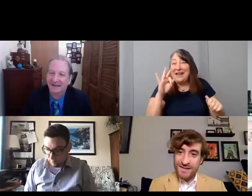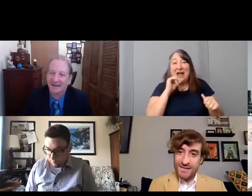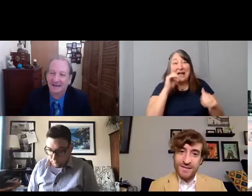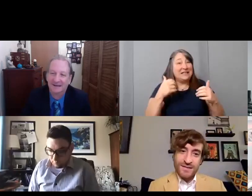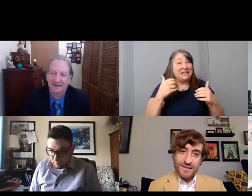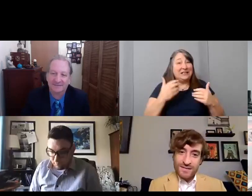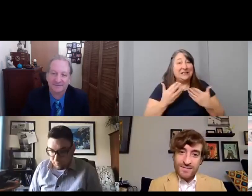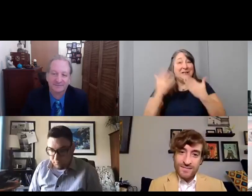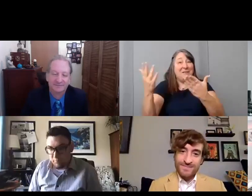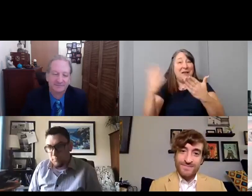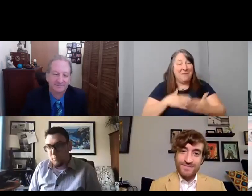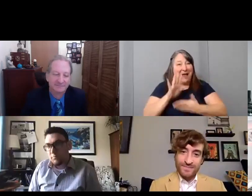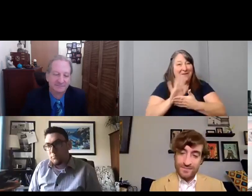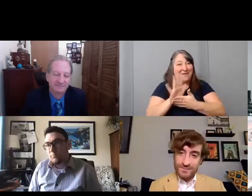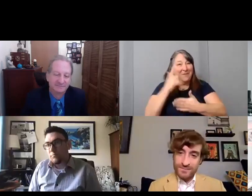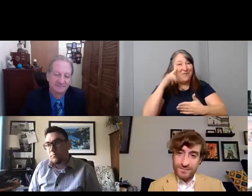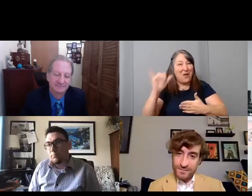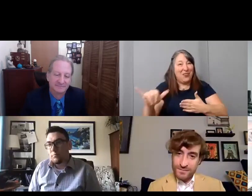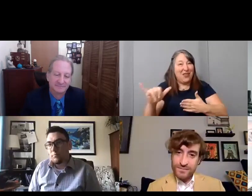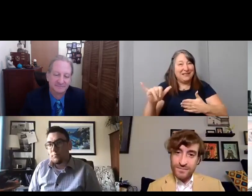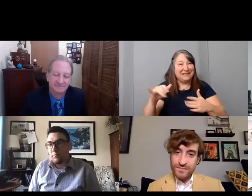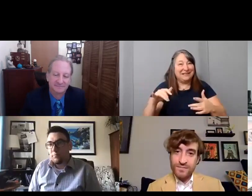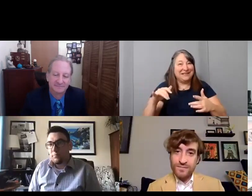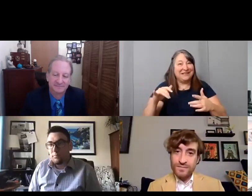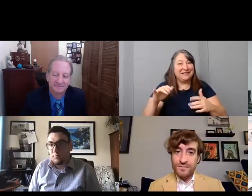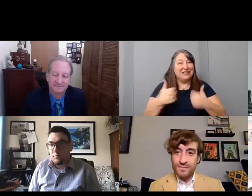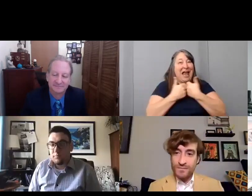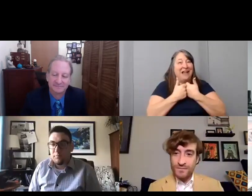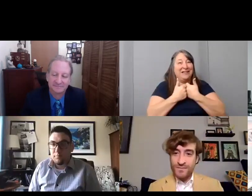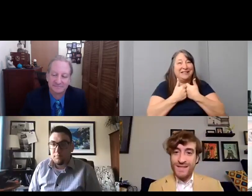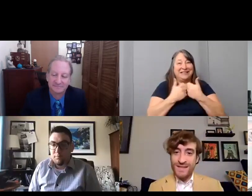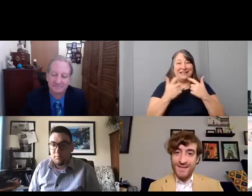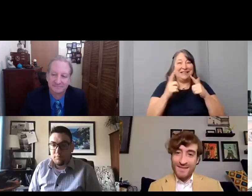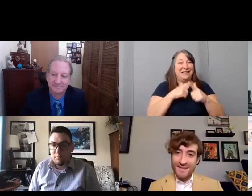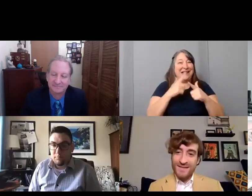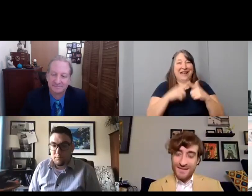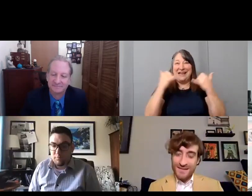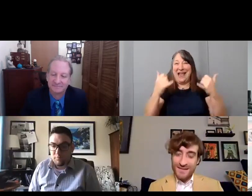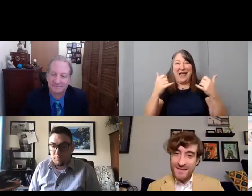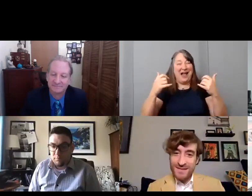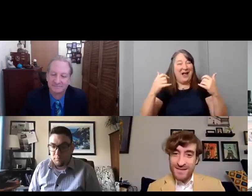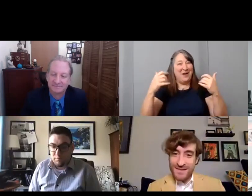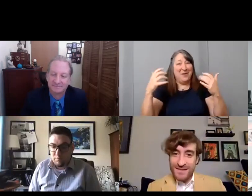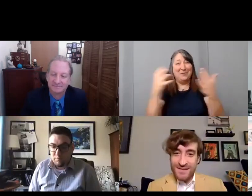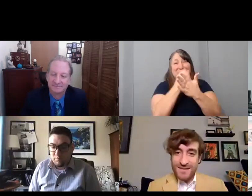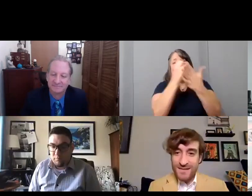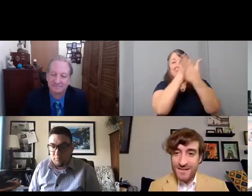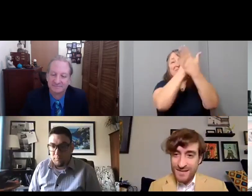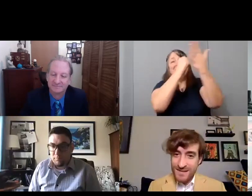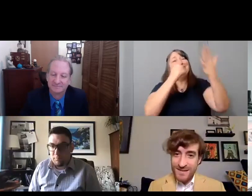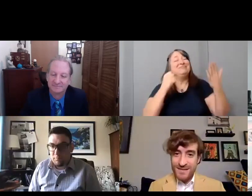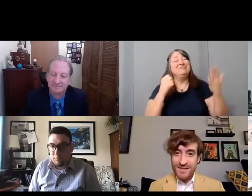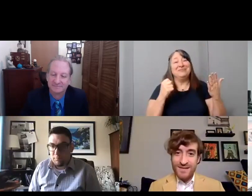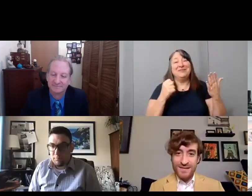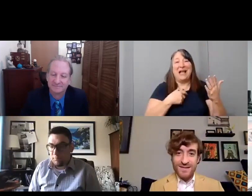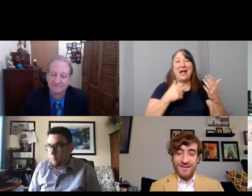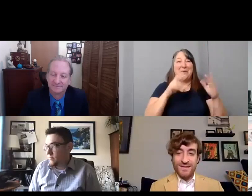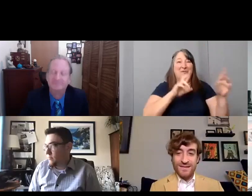And I'm just, I'm ready to take a step further. Work on my actual technique and things